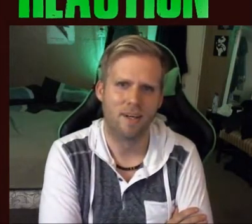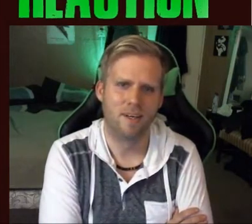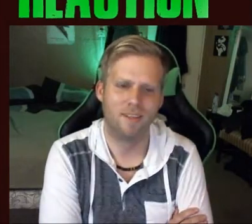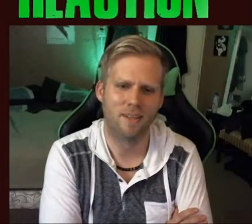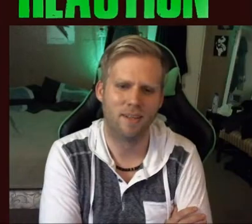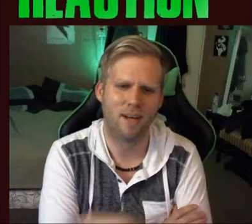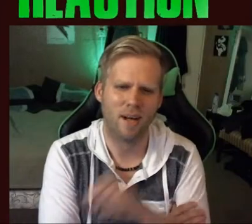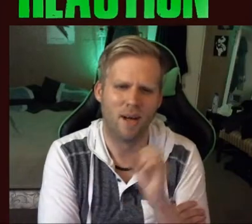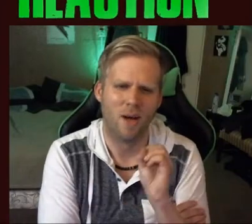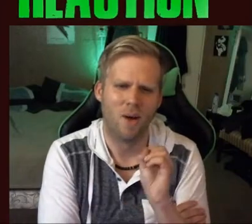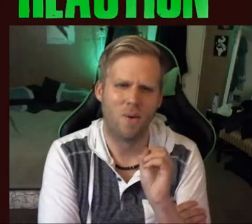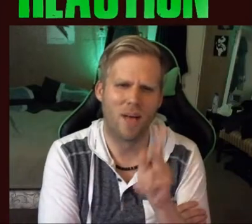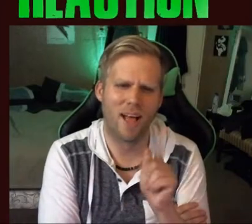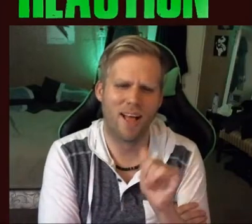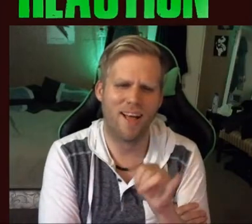okay..interesting..